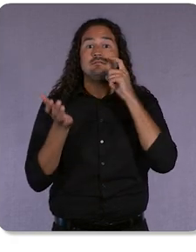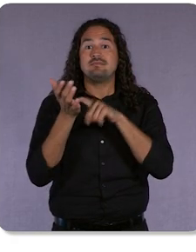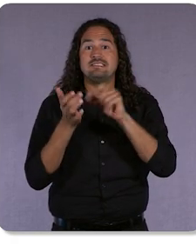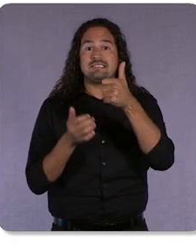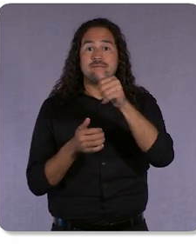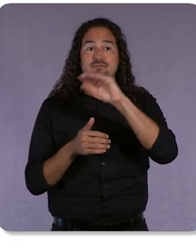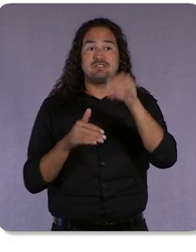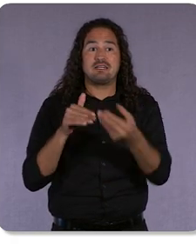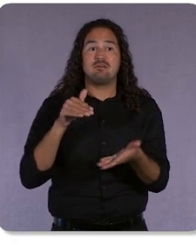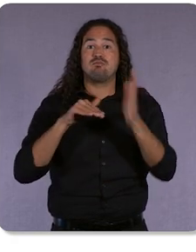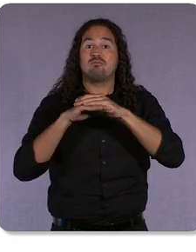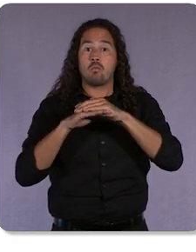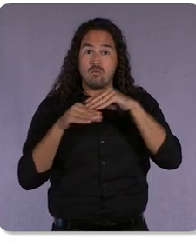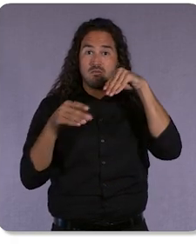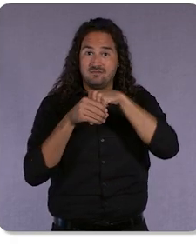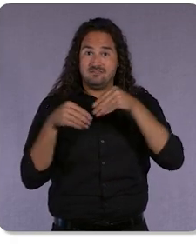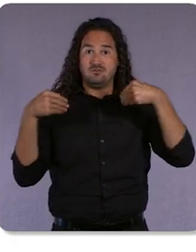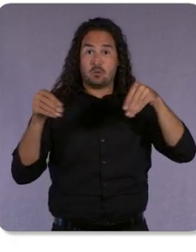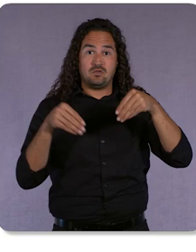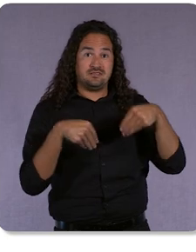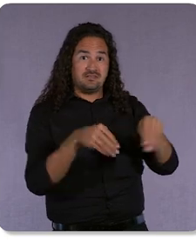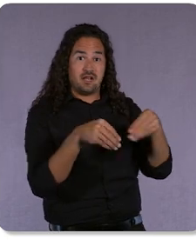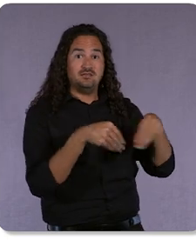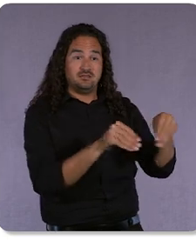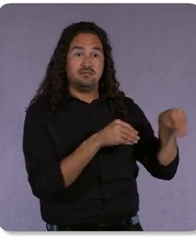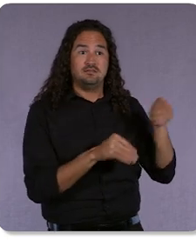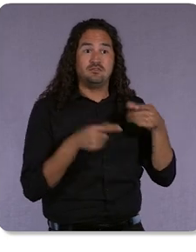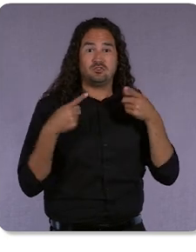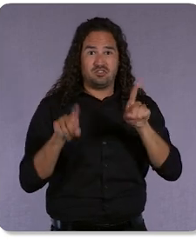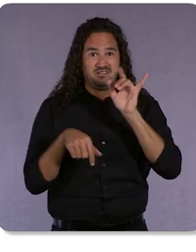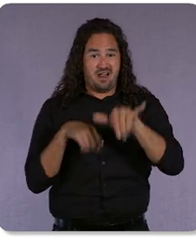during the time period of this campaign across the seven states where it ran.